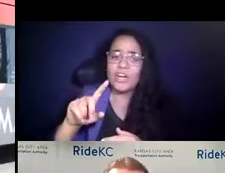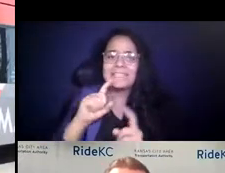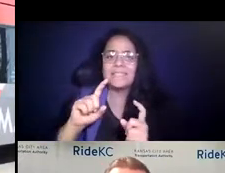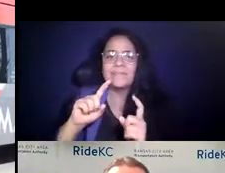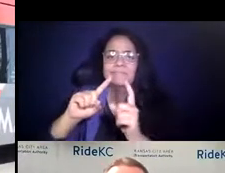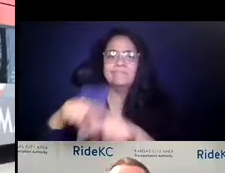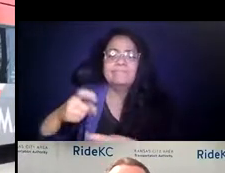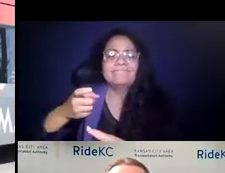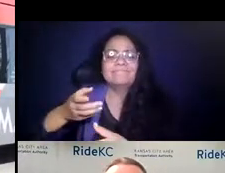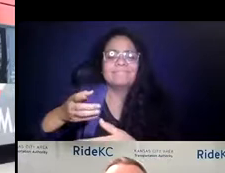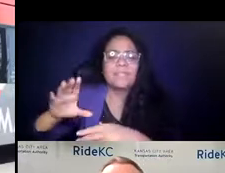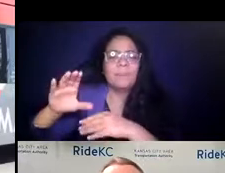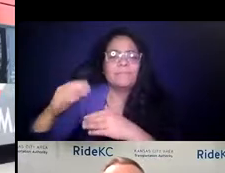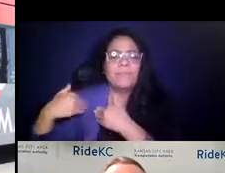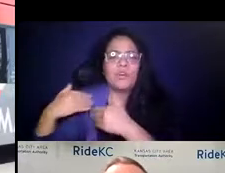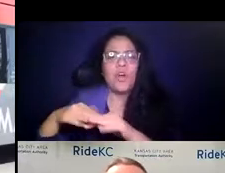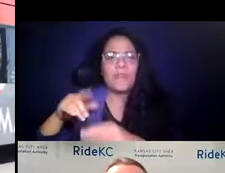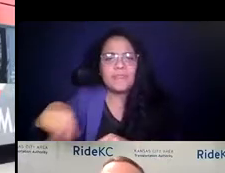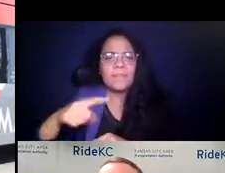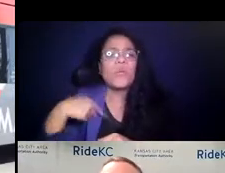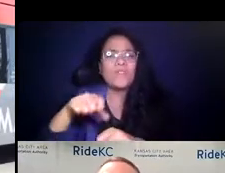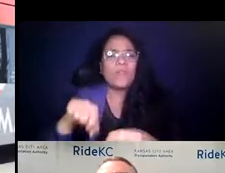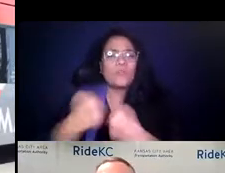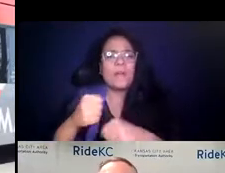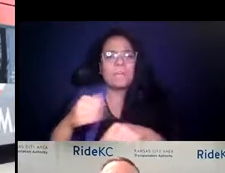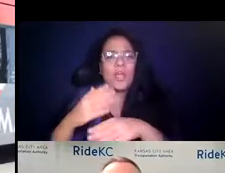15:00:10 We haven't break down these barriers and allow folks access.